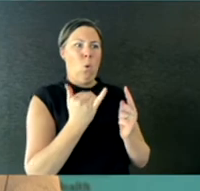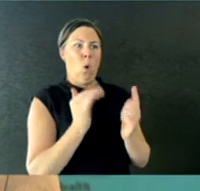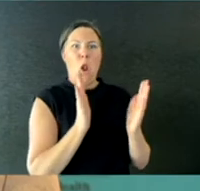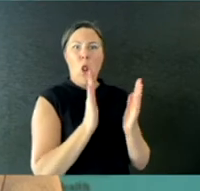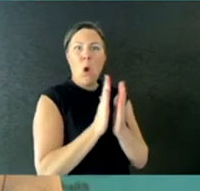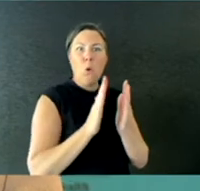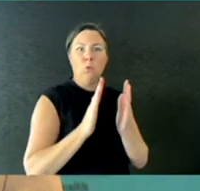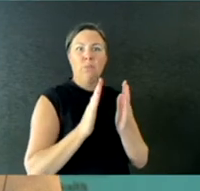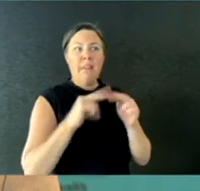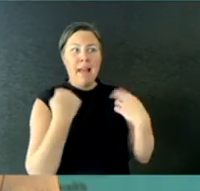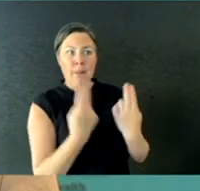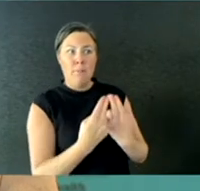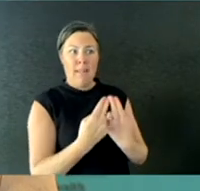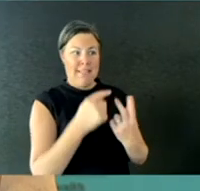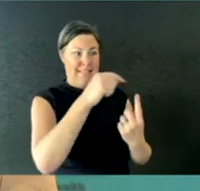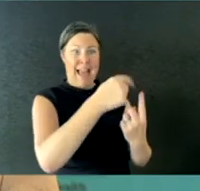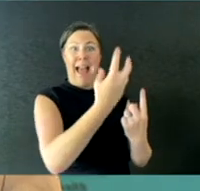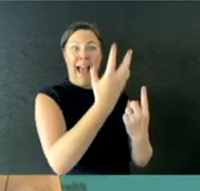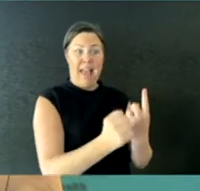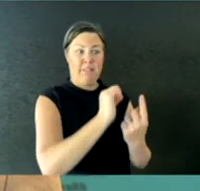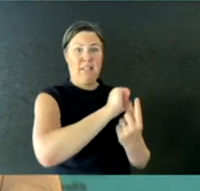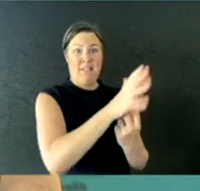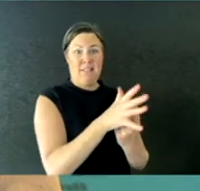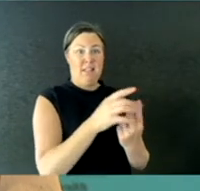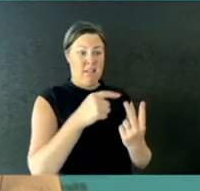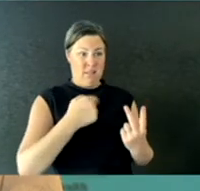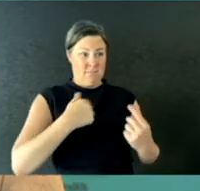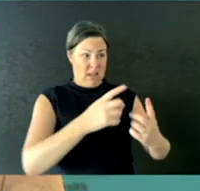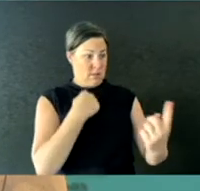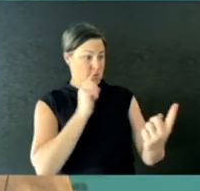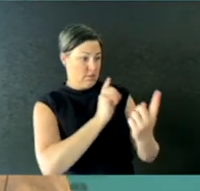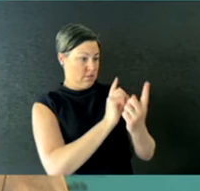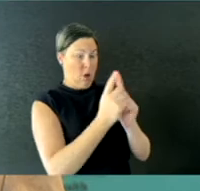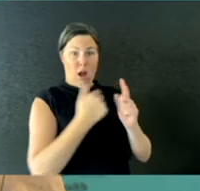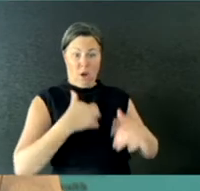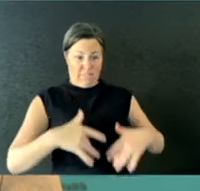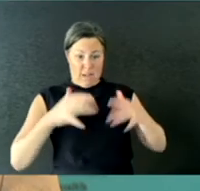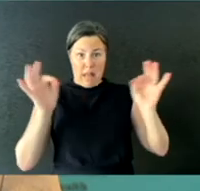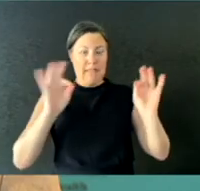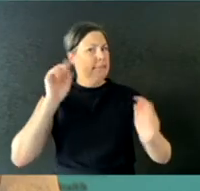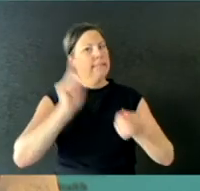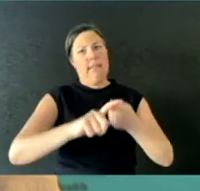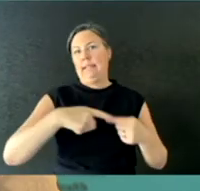go and get tests. And that's an important tool as well. How do we lift testing rates?